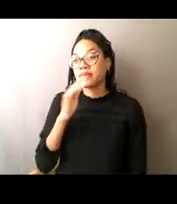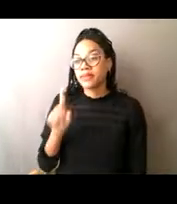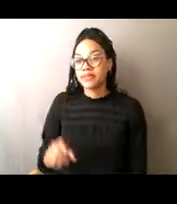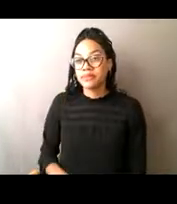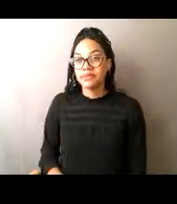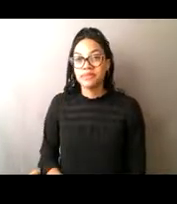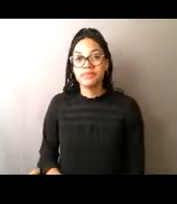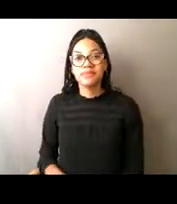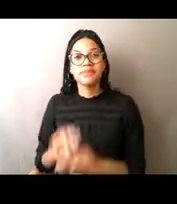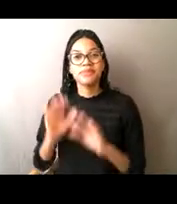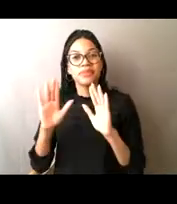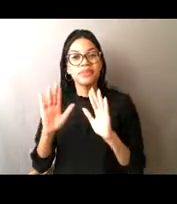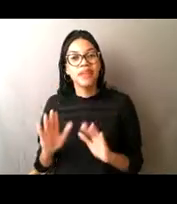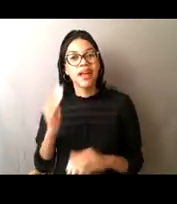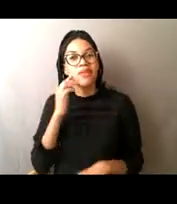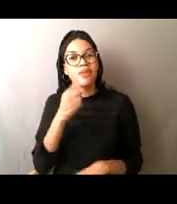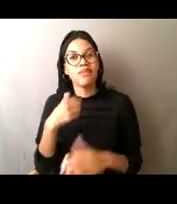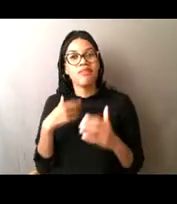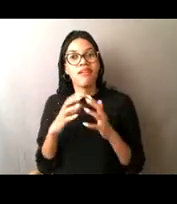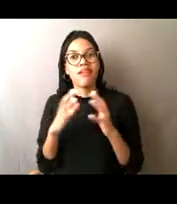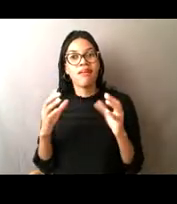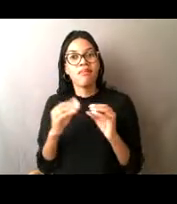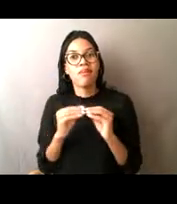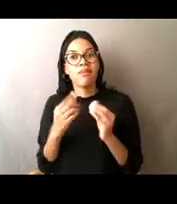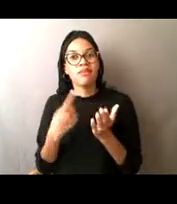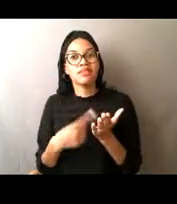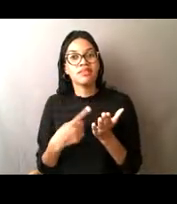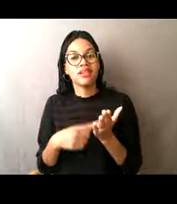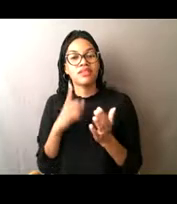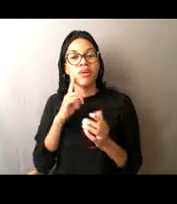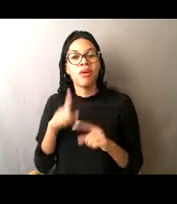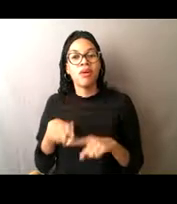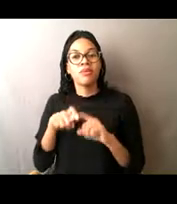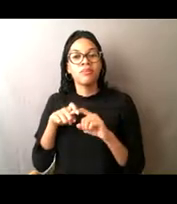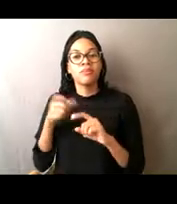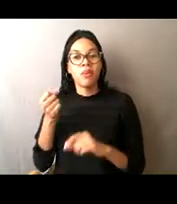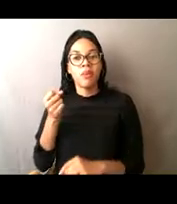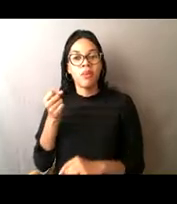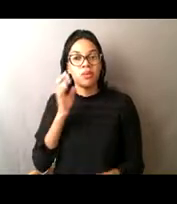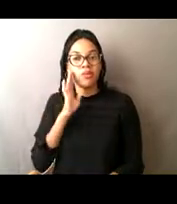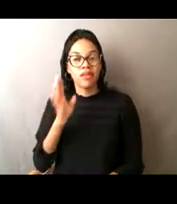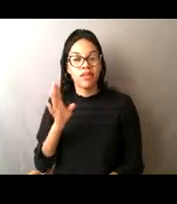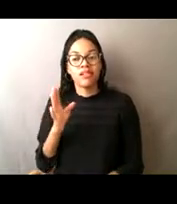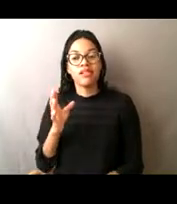that you have a lot more material to cover so I think we'll hold onto the rest of our questions until the next question break